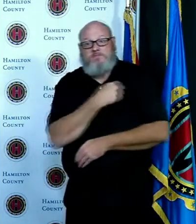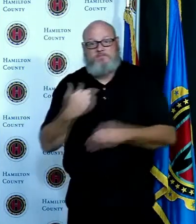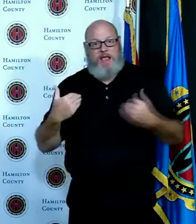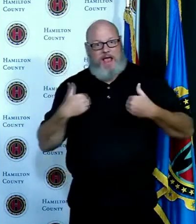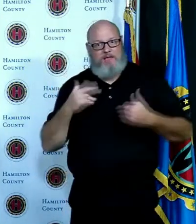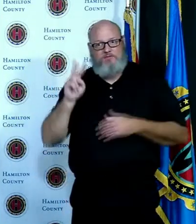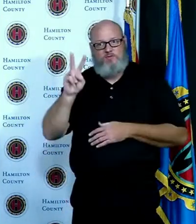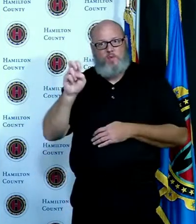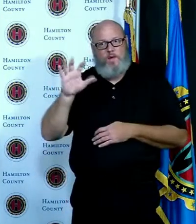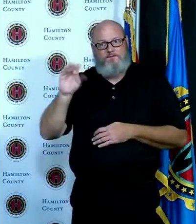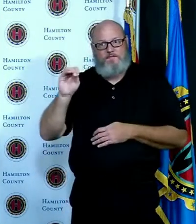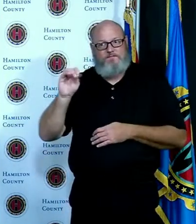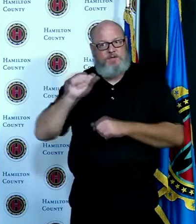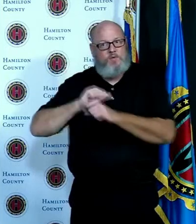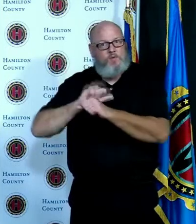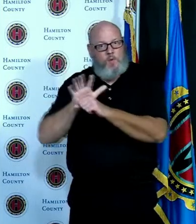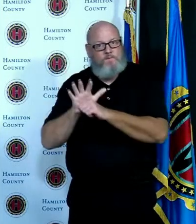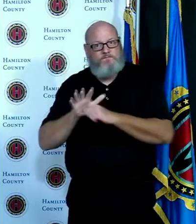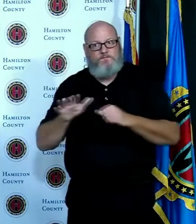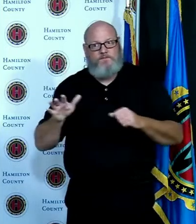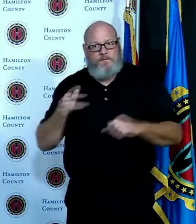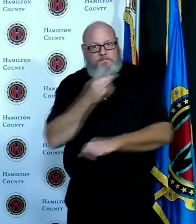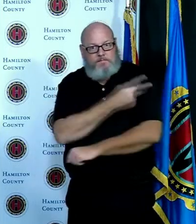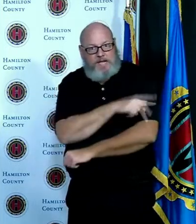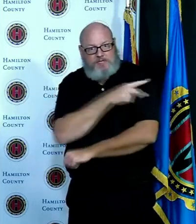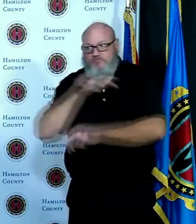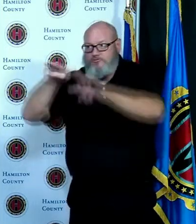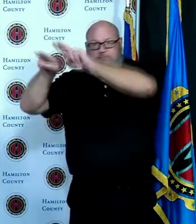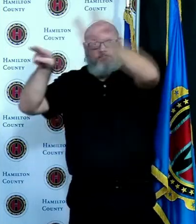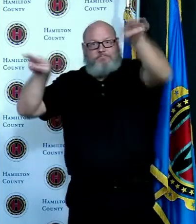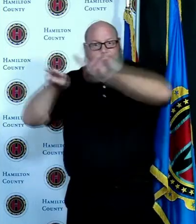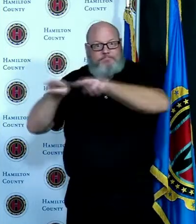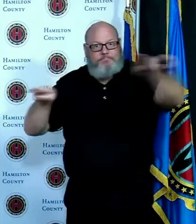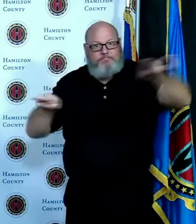we're doing in the hospital systems I think it's worth reiterating our doctors have definitely